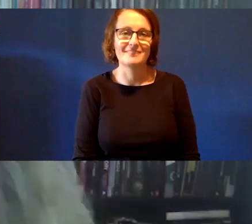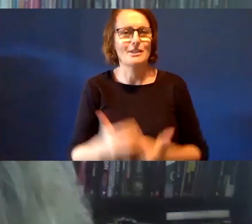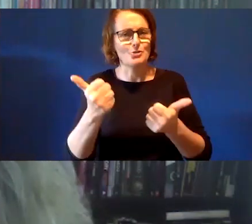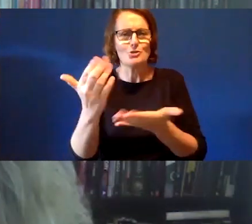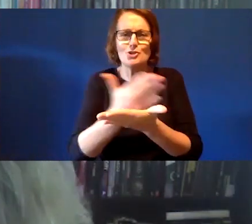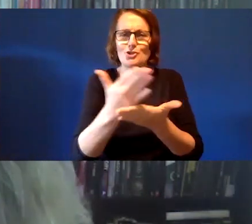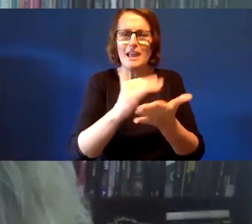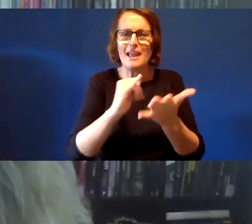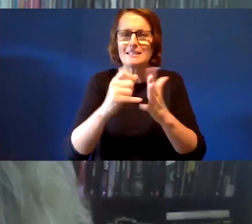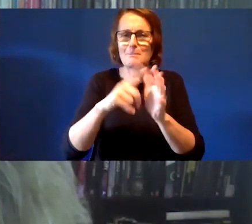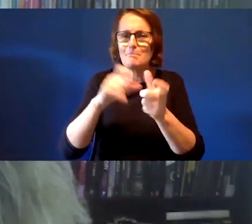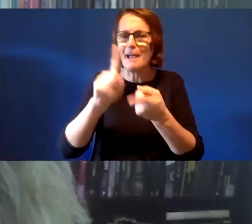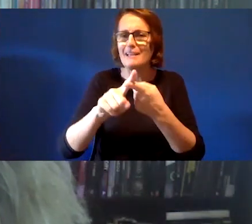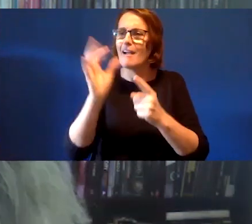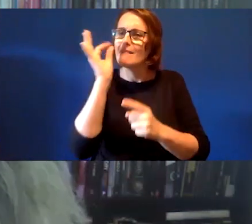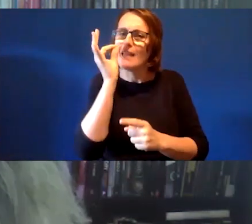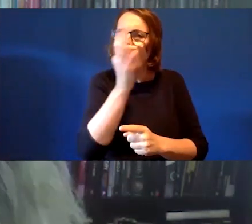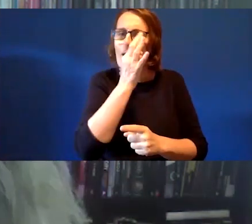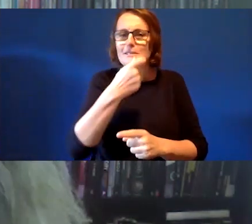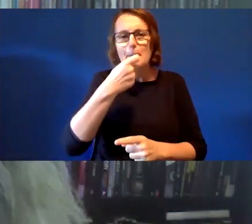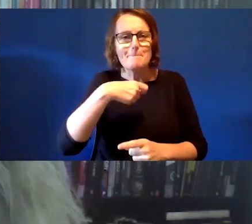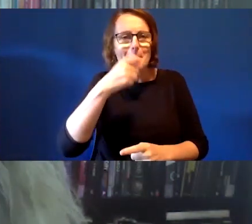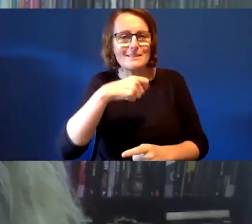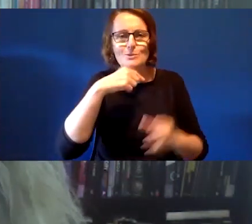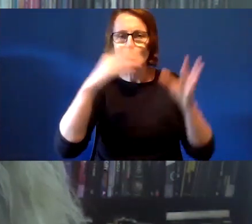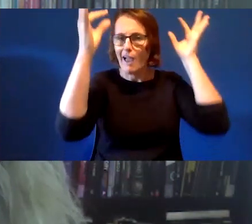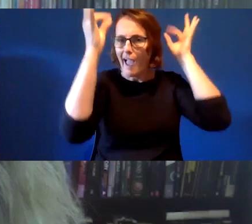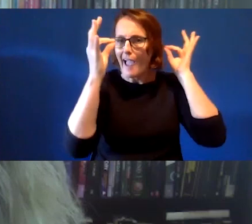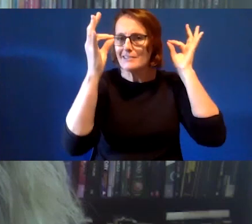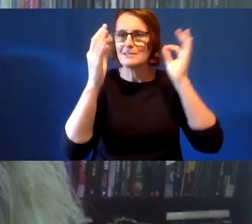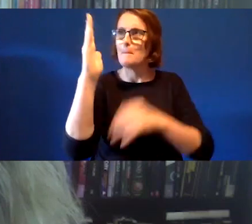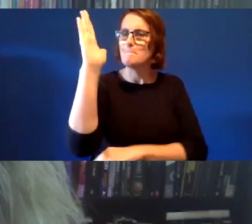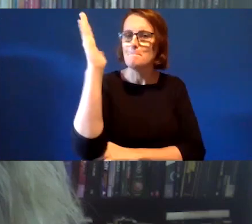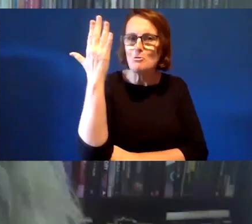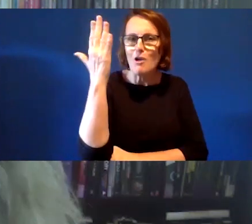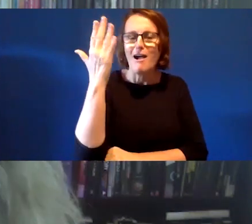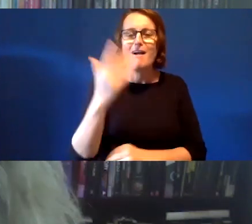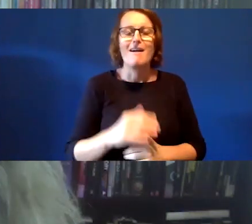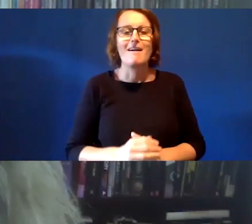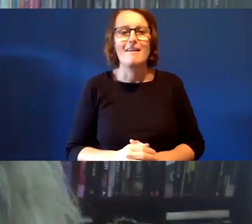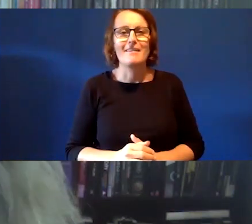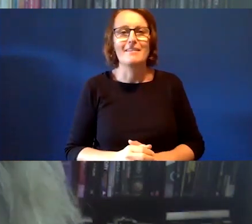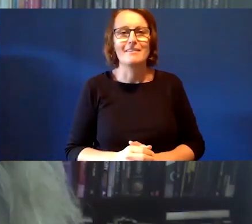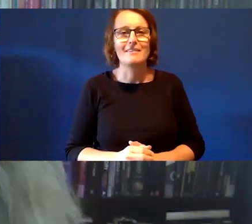Furnished with flowers and pencils and hats and mirrors. Bunnies.